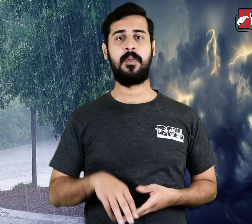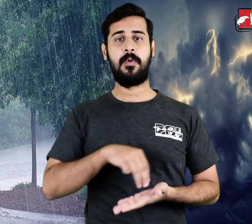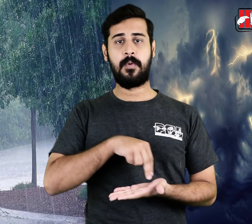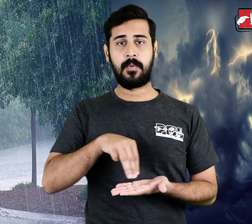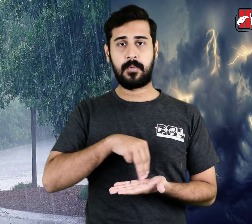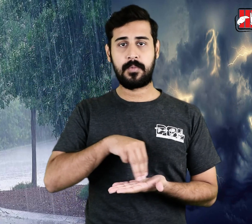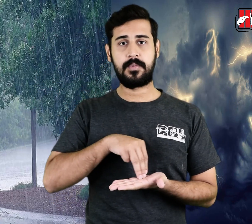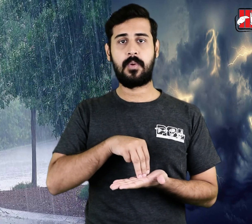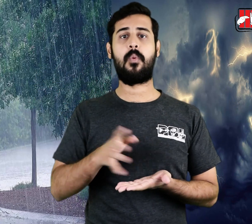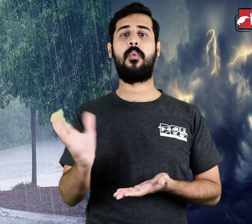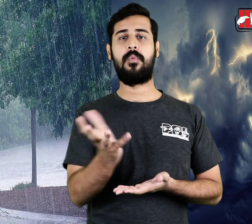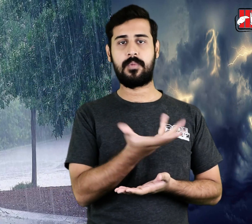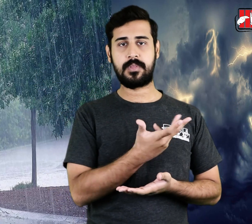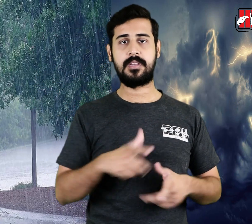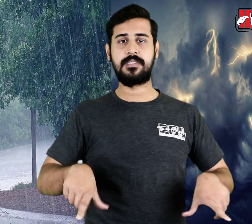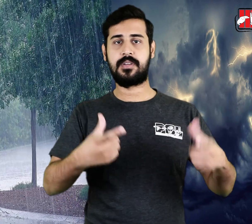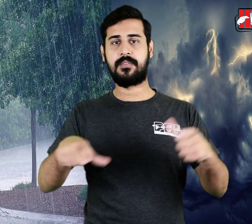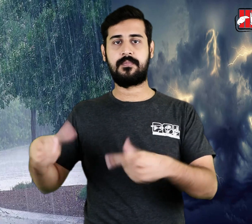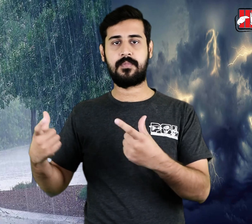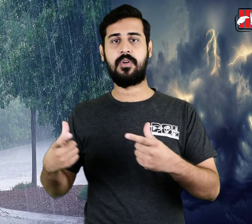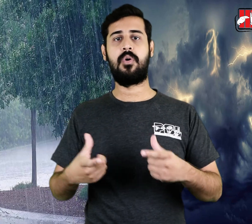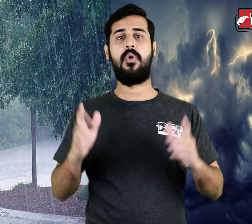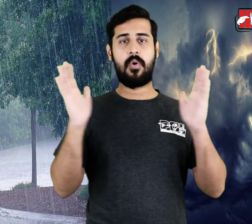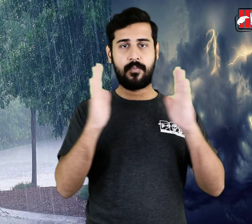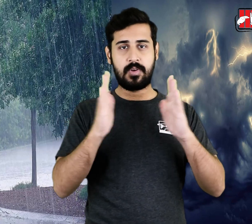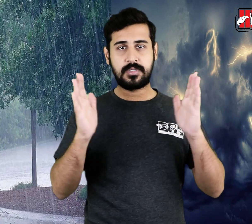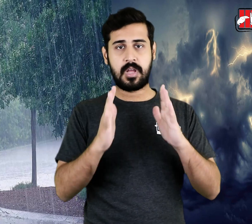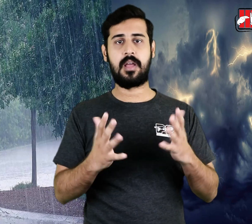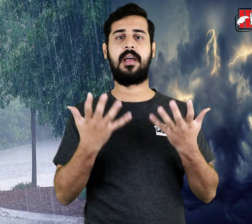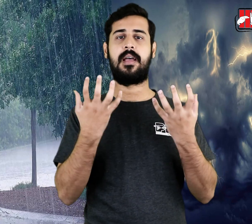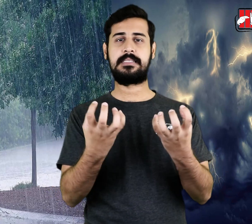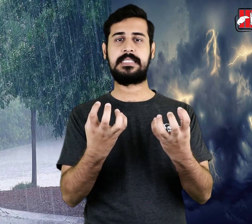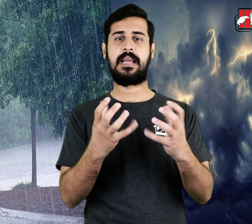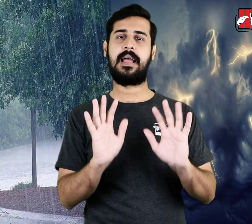However, the weather will remain dry in other parts of the country.